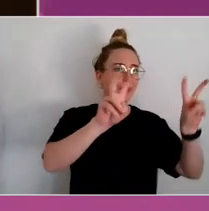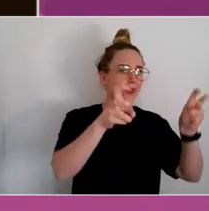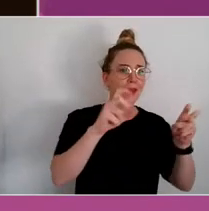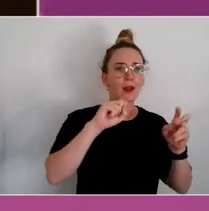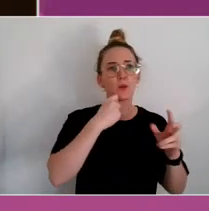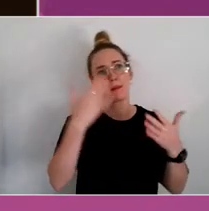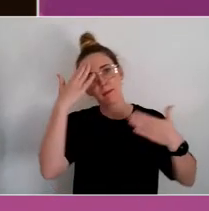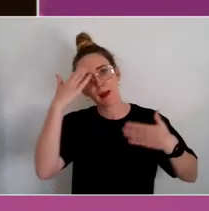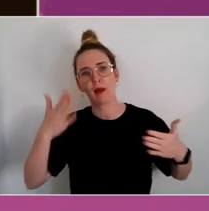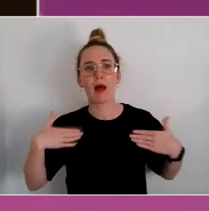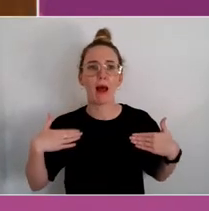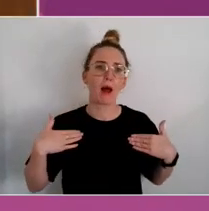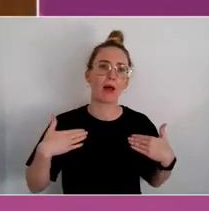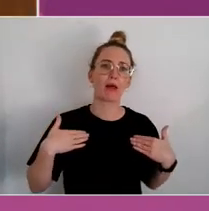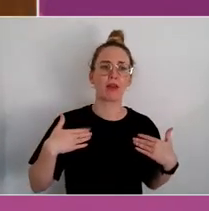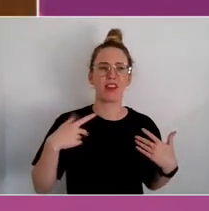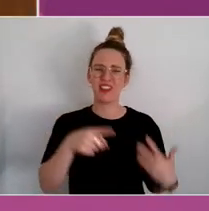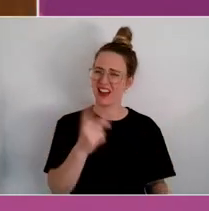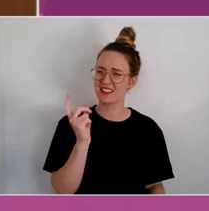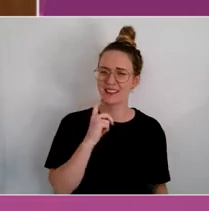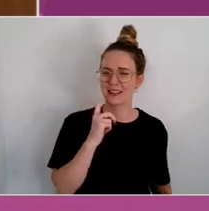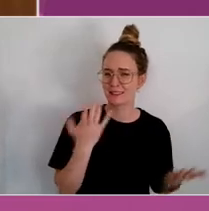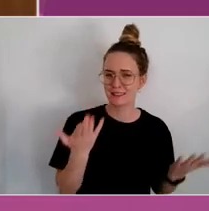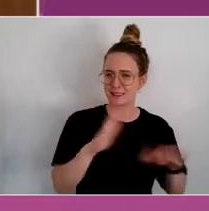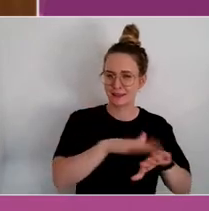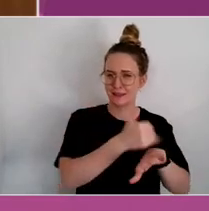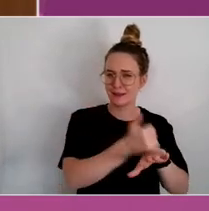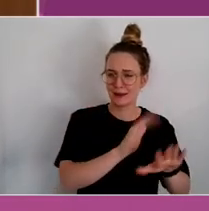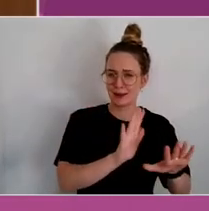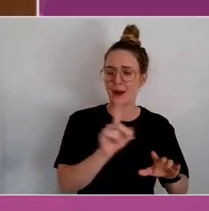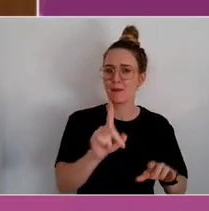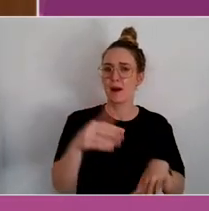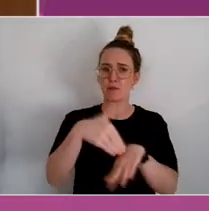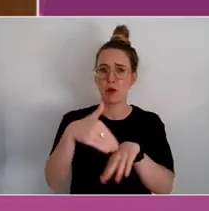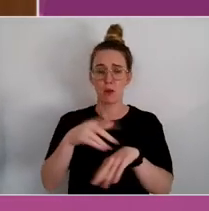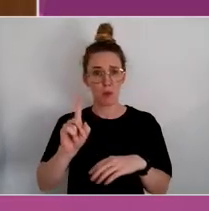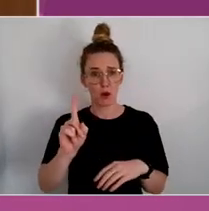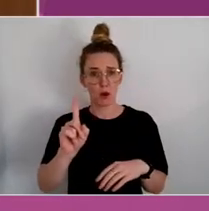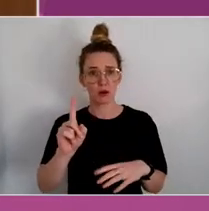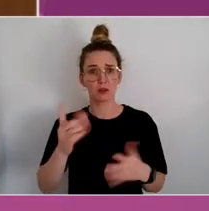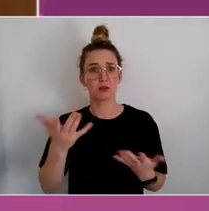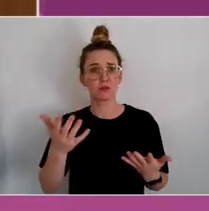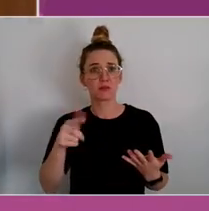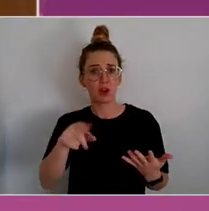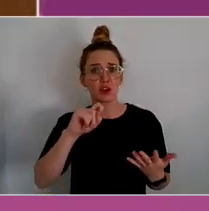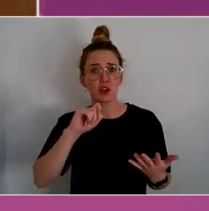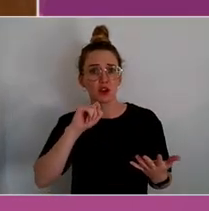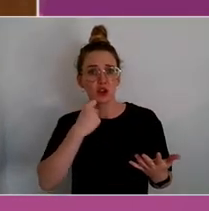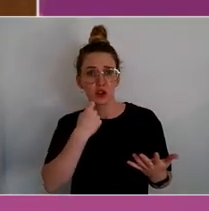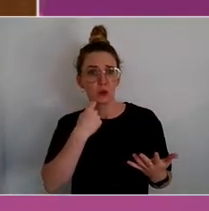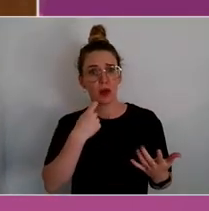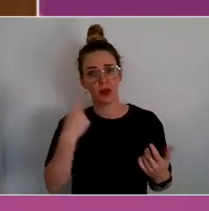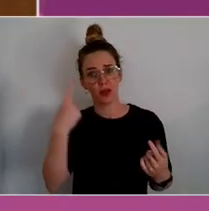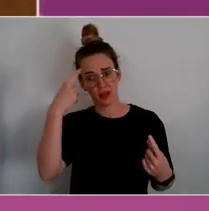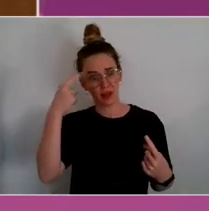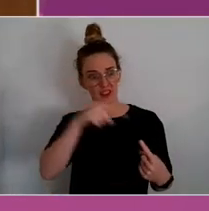That is easy. But the problems with that is that you're beholden to this idea the arts delivers something